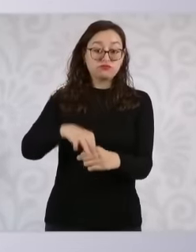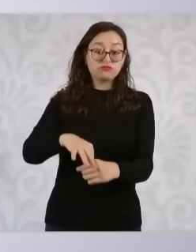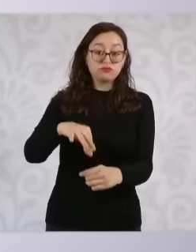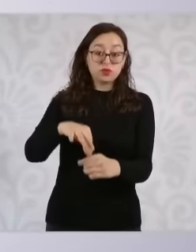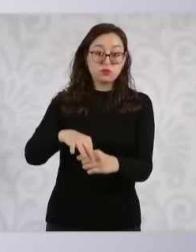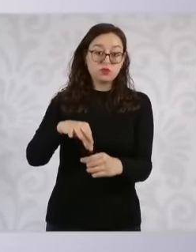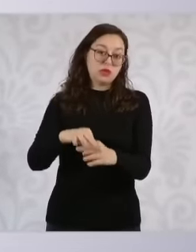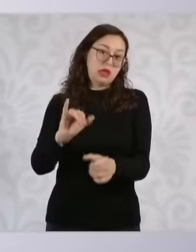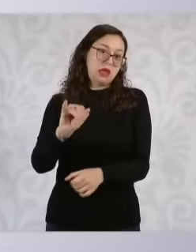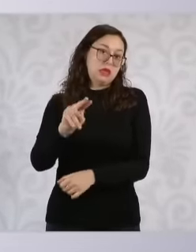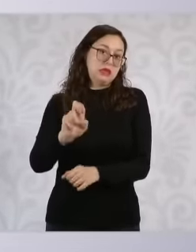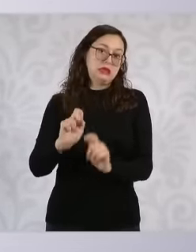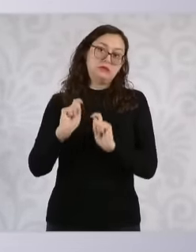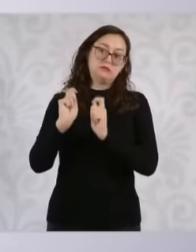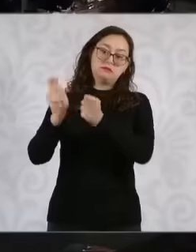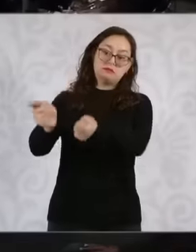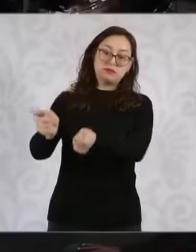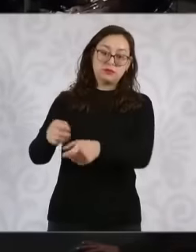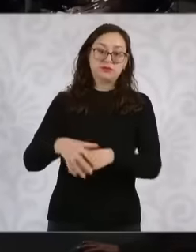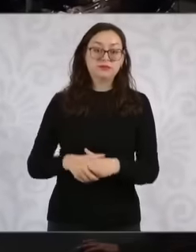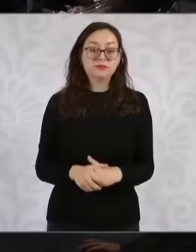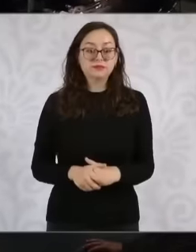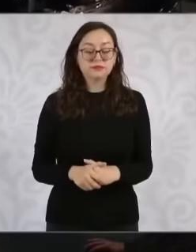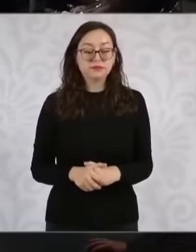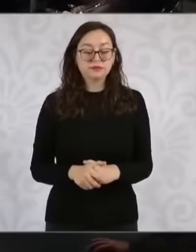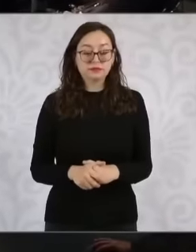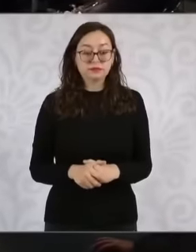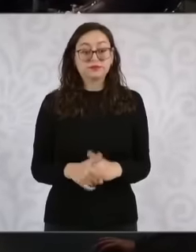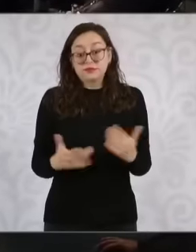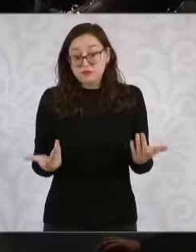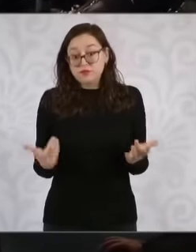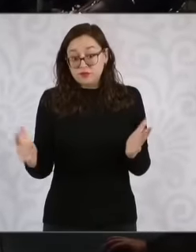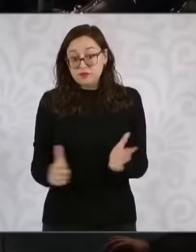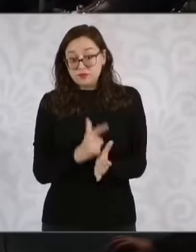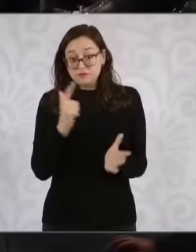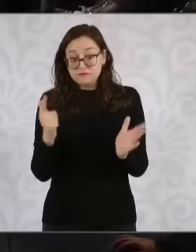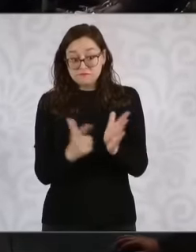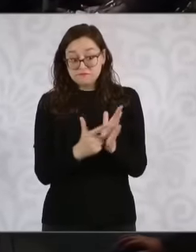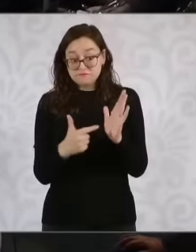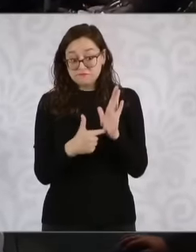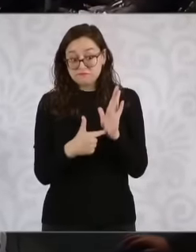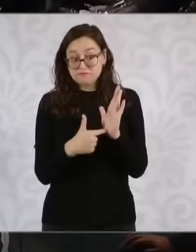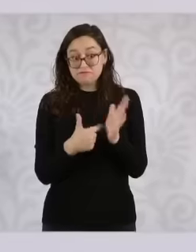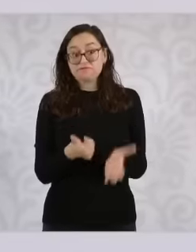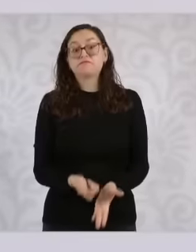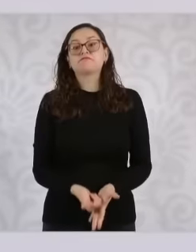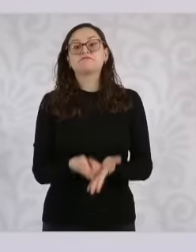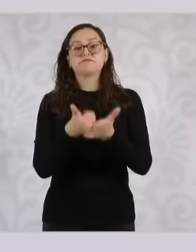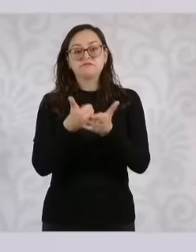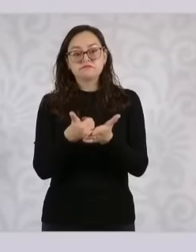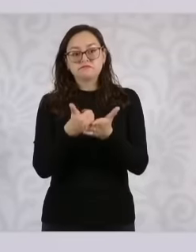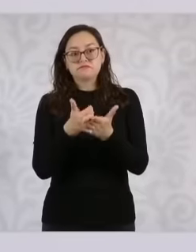National Electoral Institute, so what these laws do is address any problem